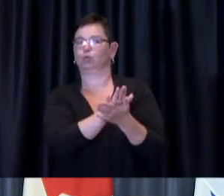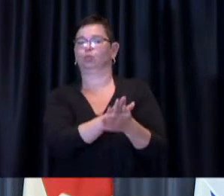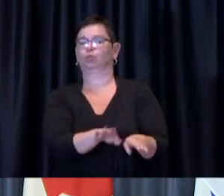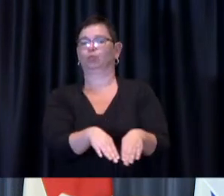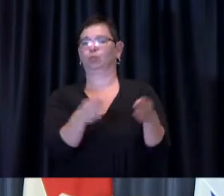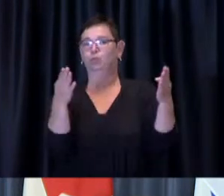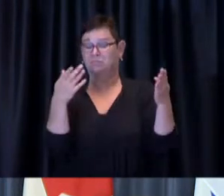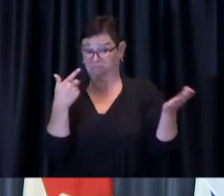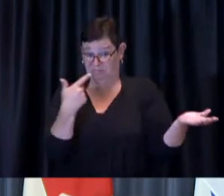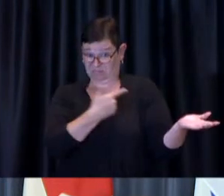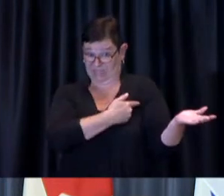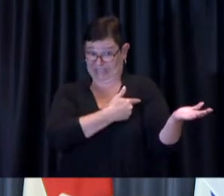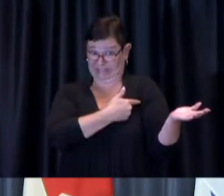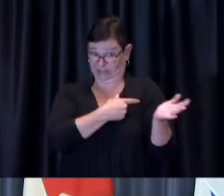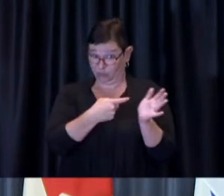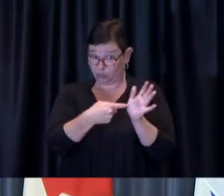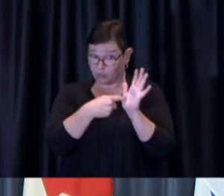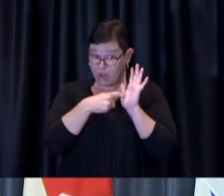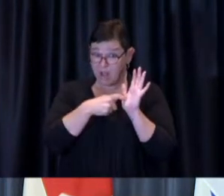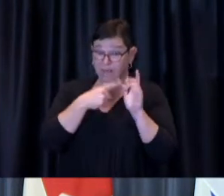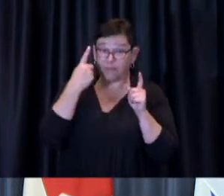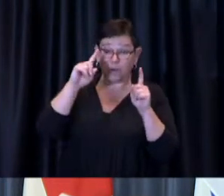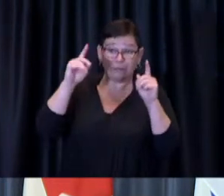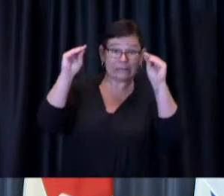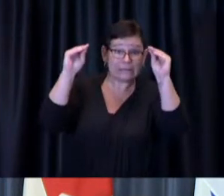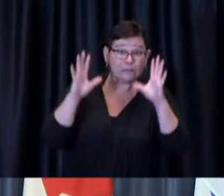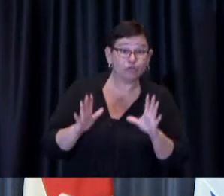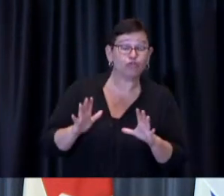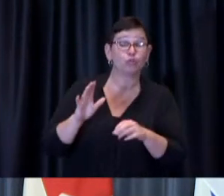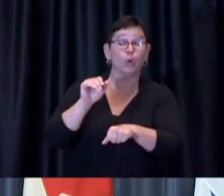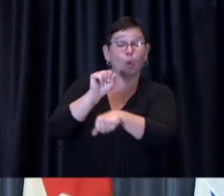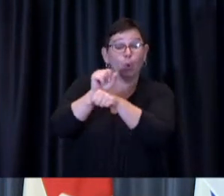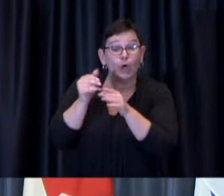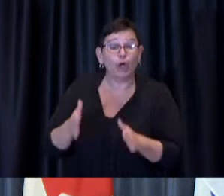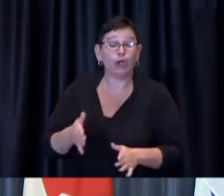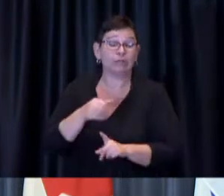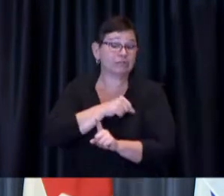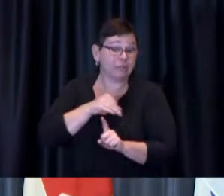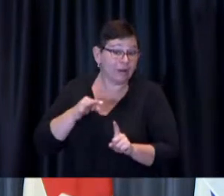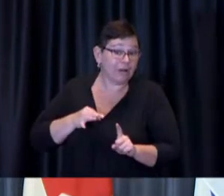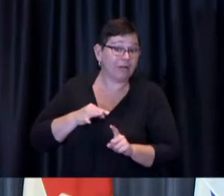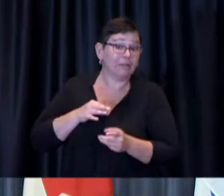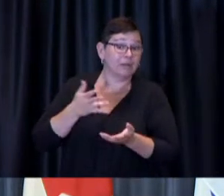education workers where do you stand on that and should students in Toronto prepare to wear masks